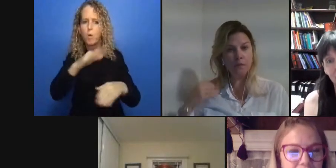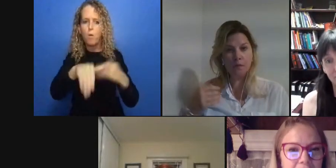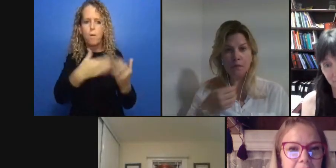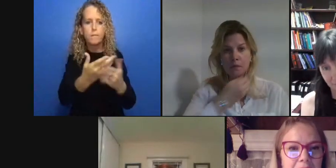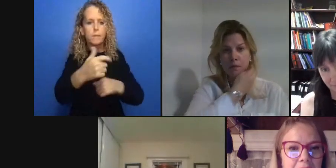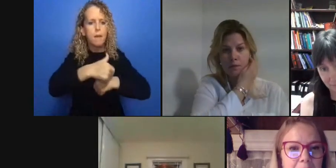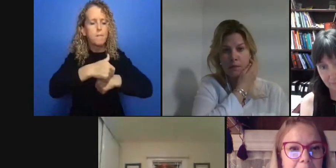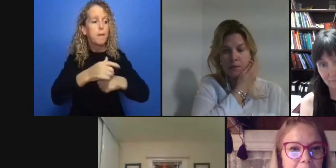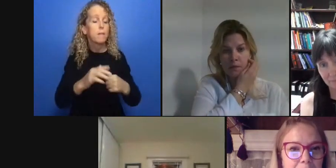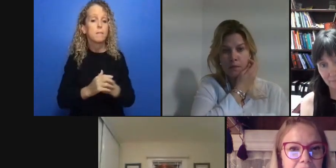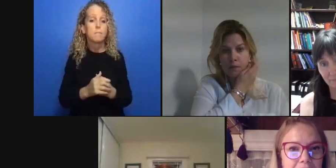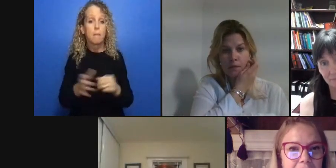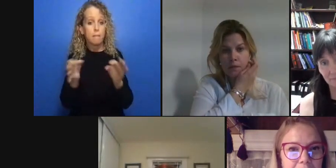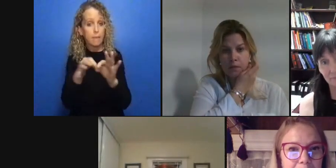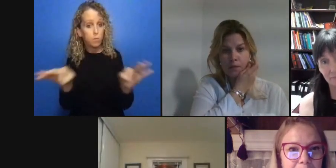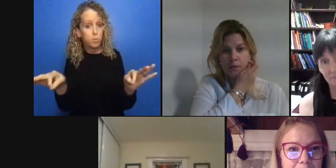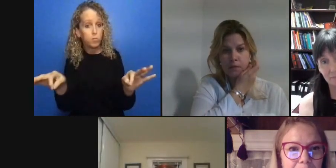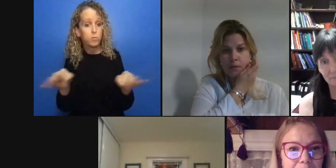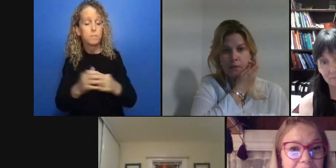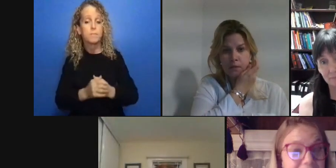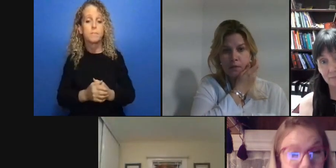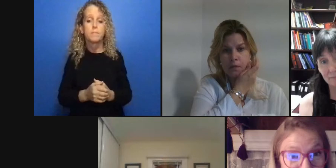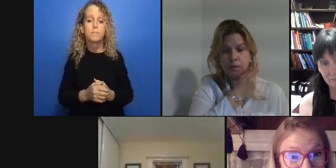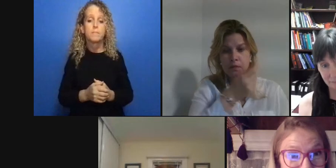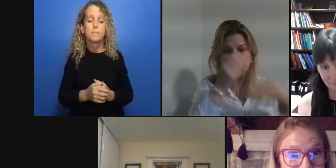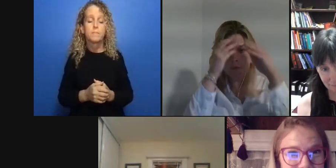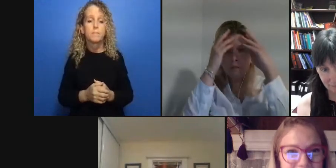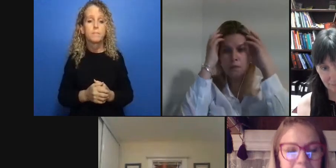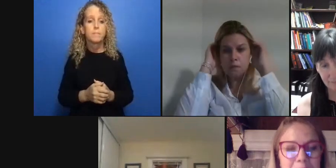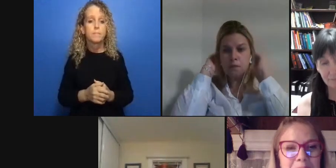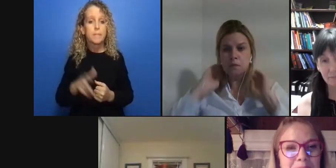opportunity for people to get to know more about what you do and obviously you have such a